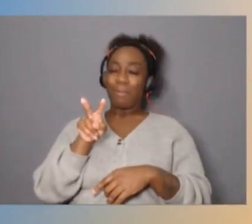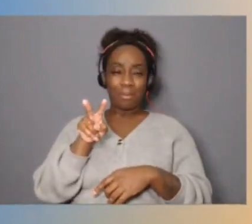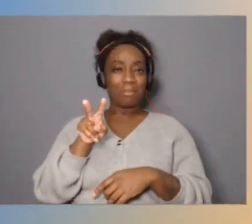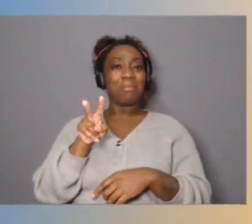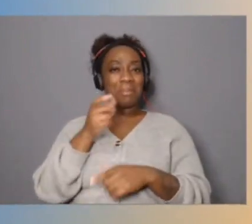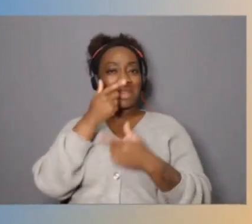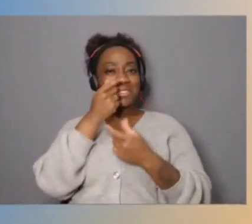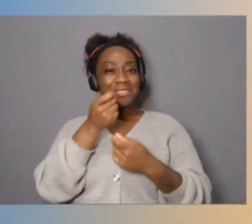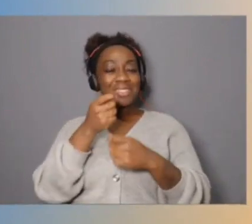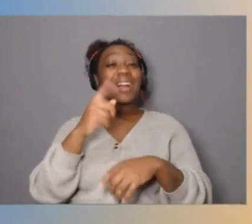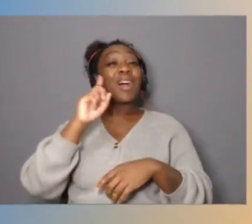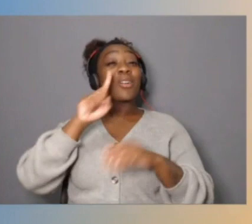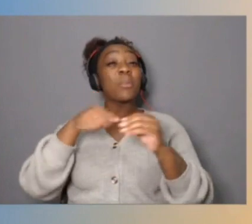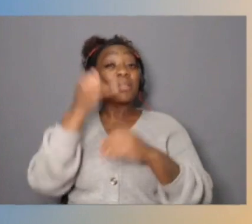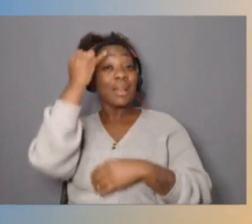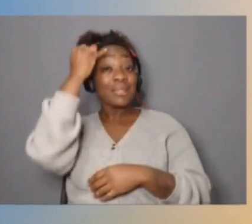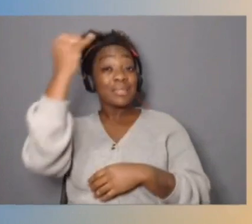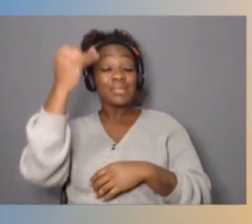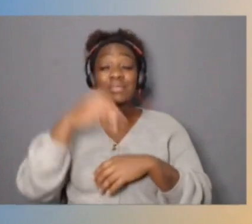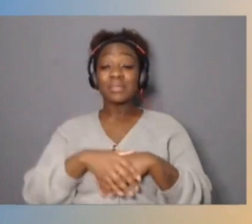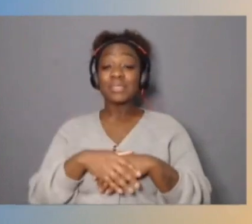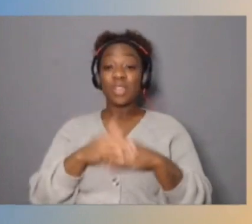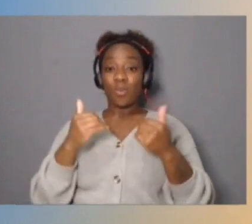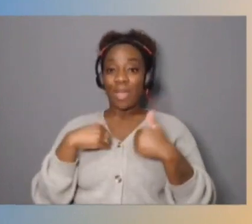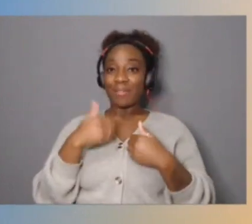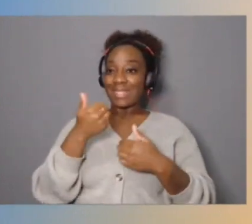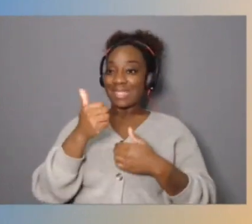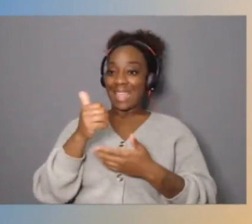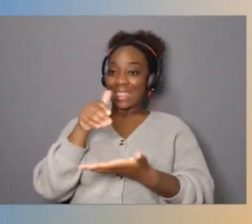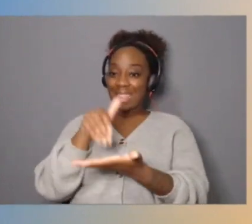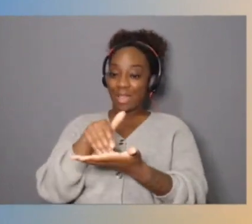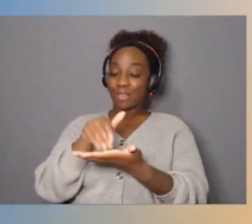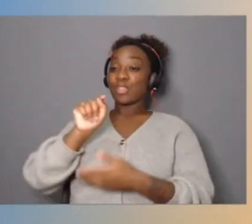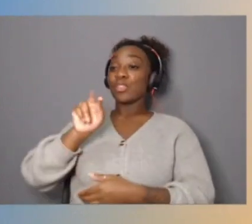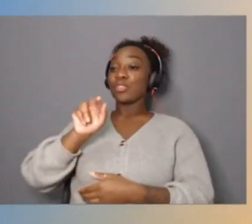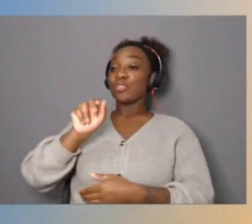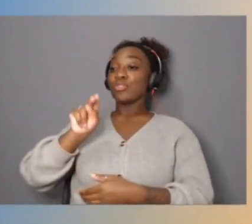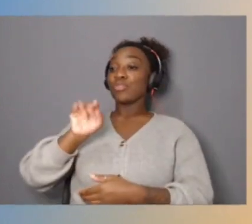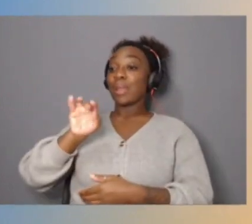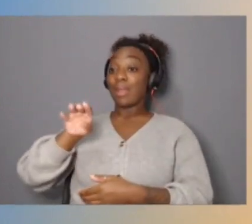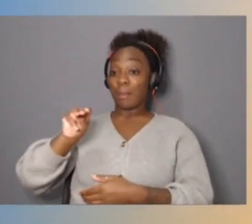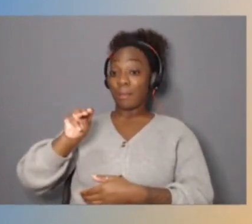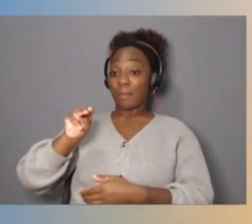that we can take 10,000 of these Trainiums, create a monster we call an ultra cluster,